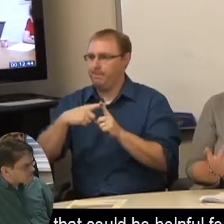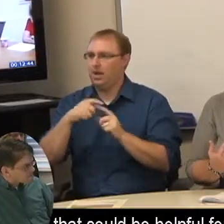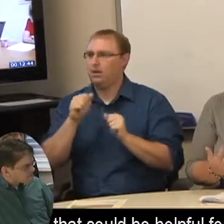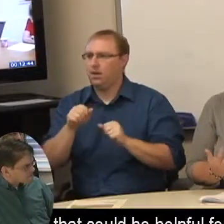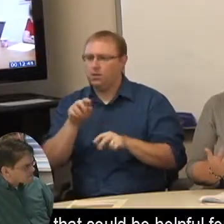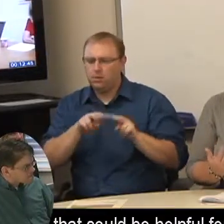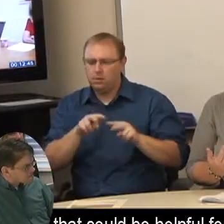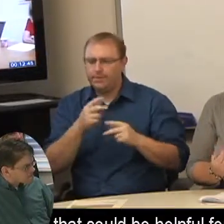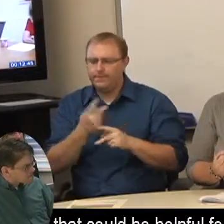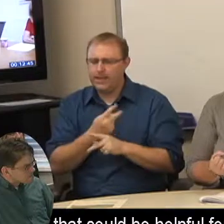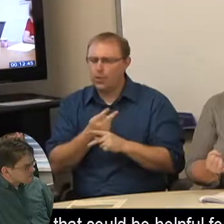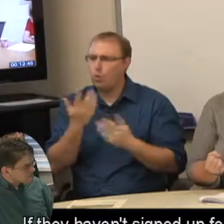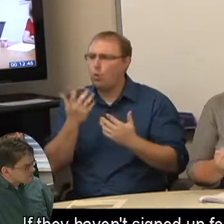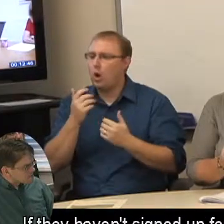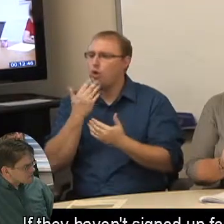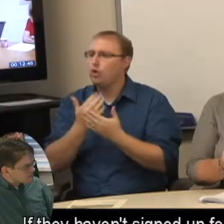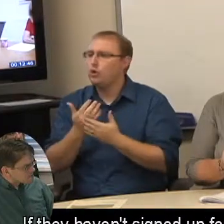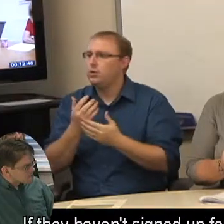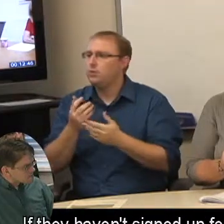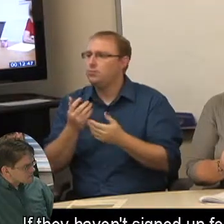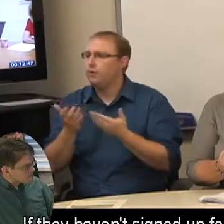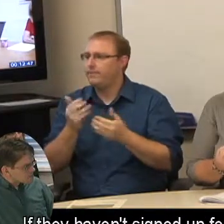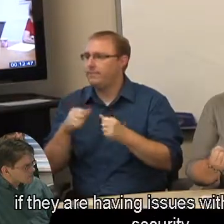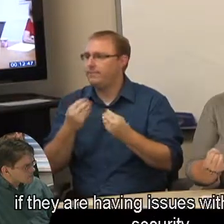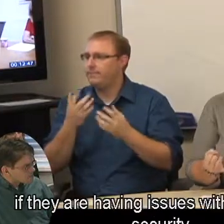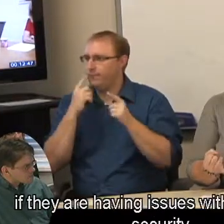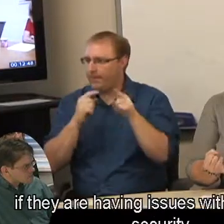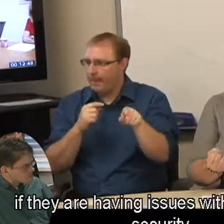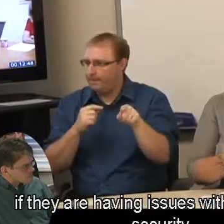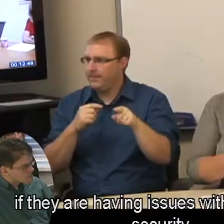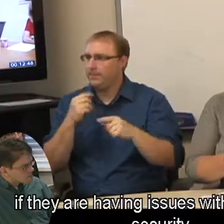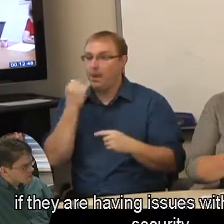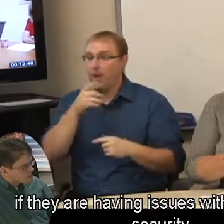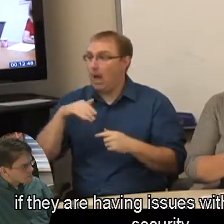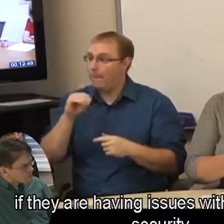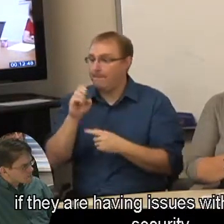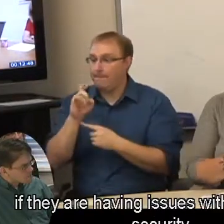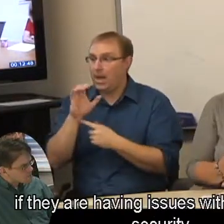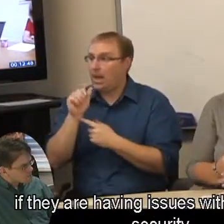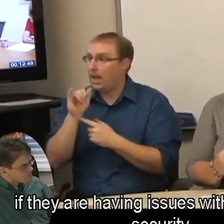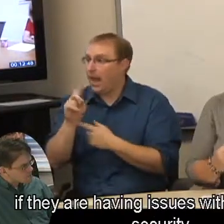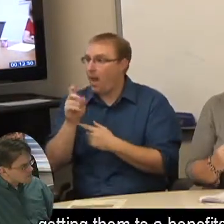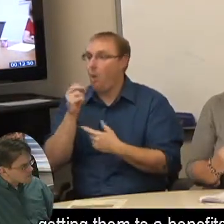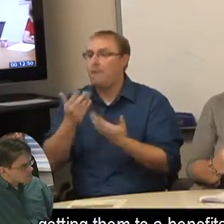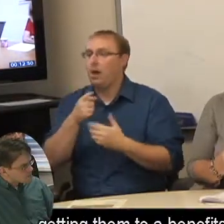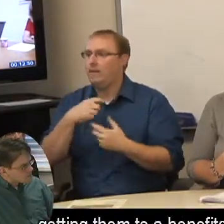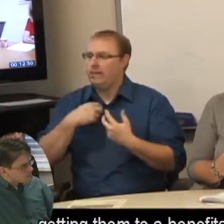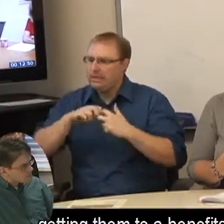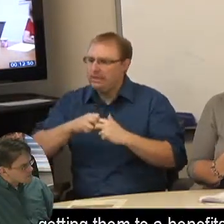that could be helpful for them. If they haven't signed up for Medicaid, if they are having issues with their social security, getting them to a benefits planner.